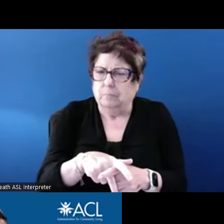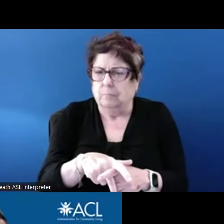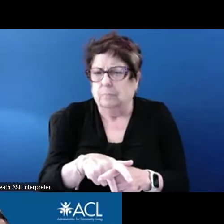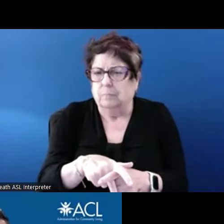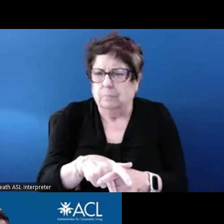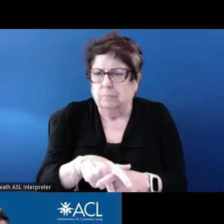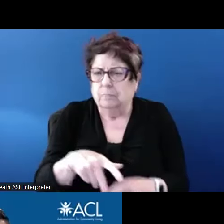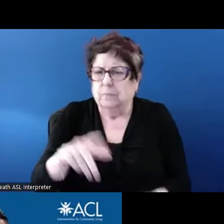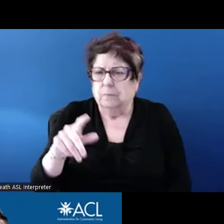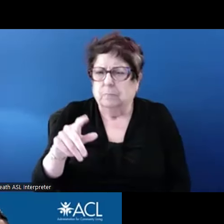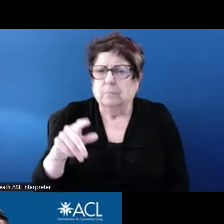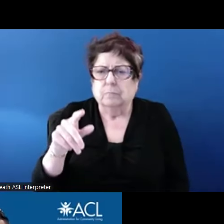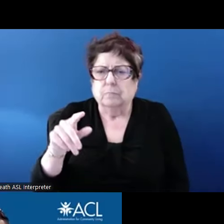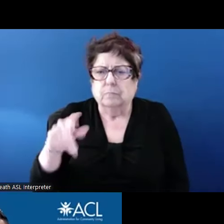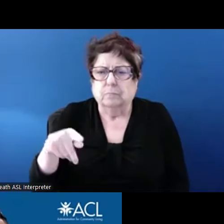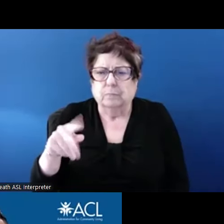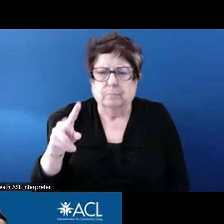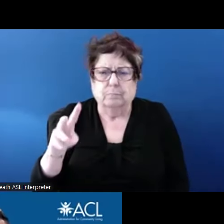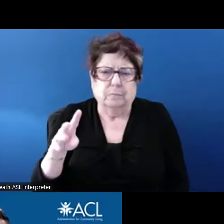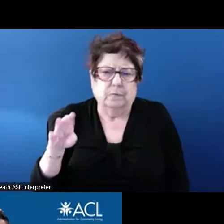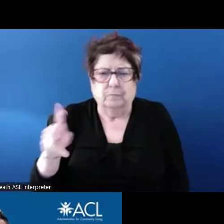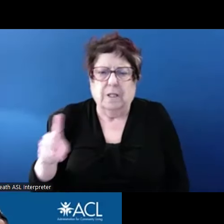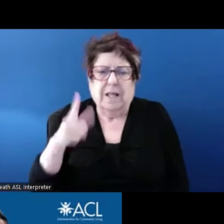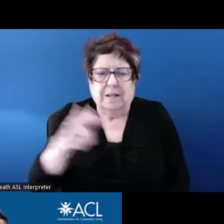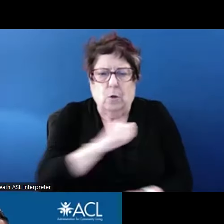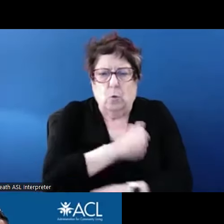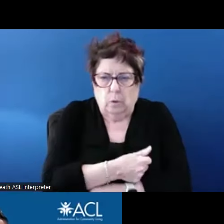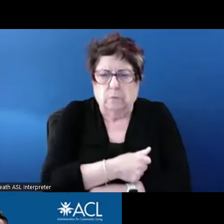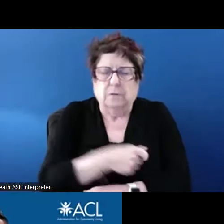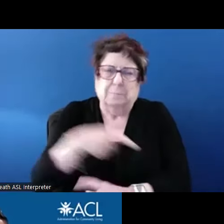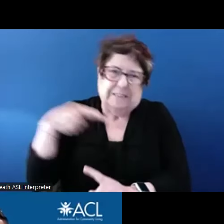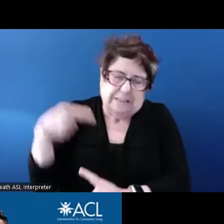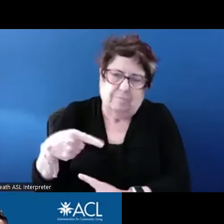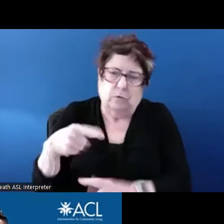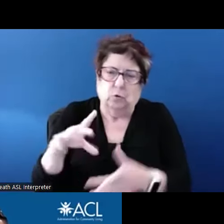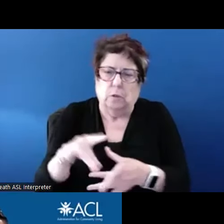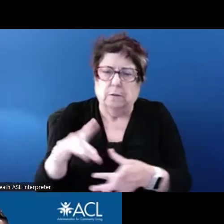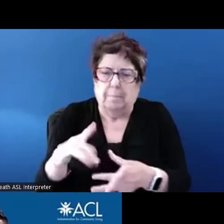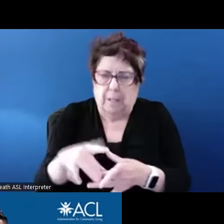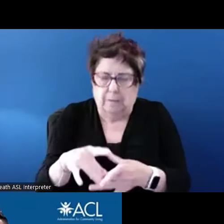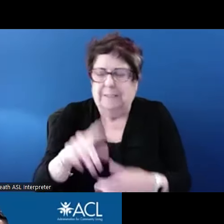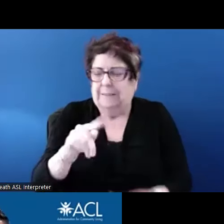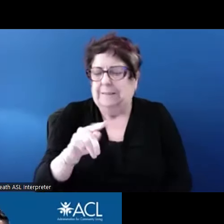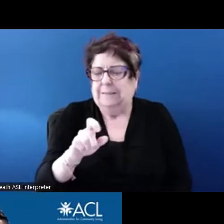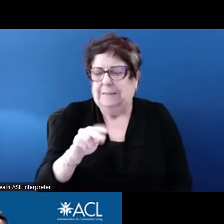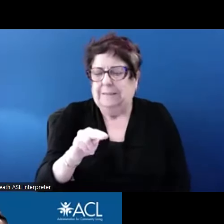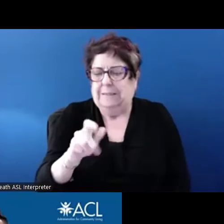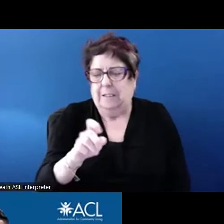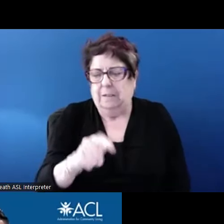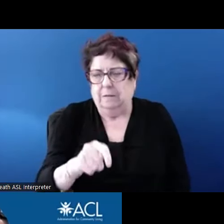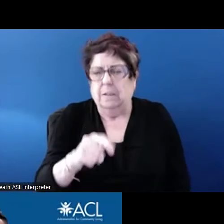references tenant-based vouchers. But we will be putting out a mainstream FAQ to accompany,